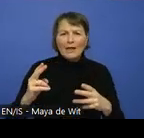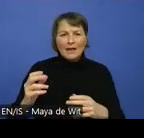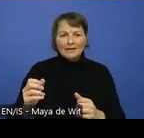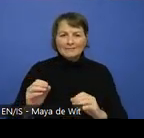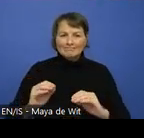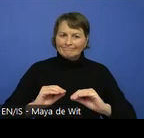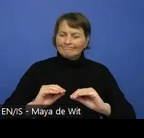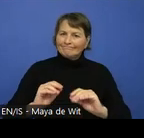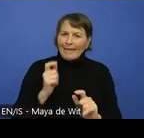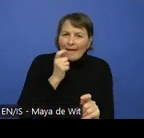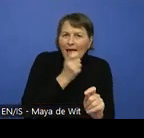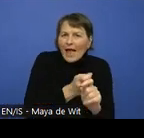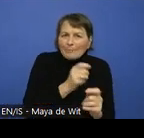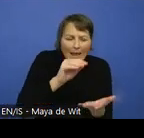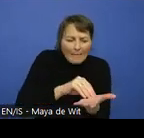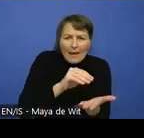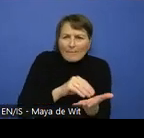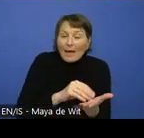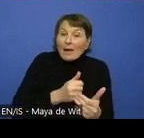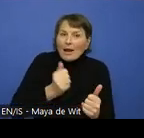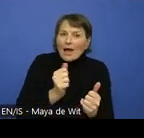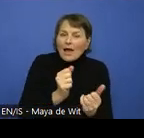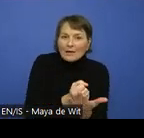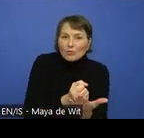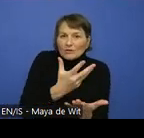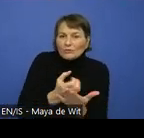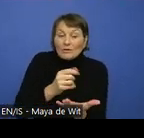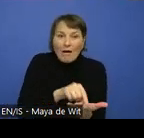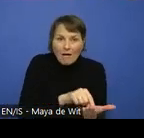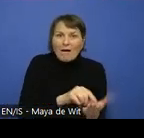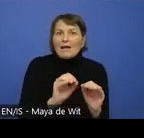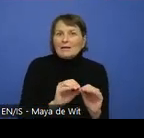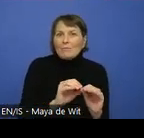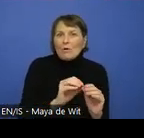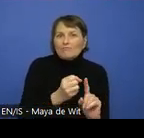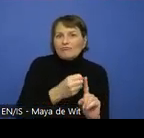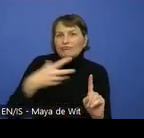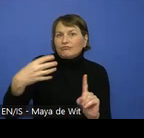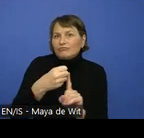We do have our module on rich applications, on the developer part as well.